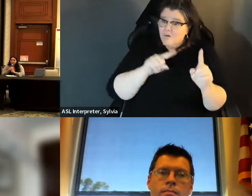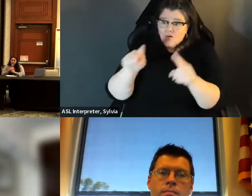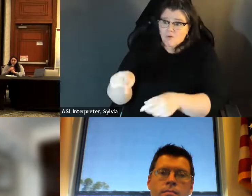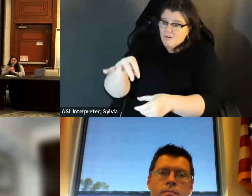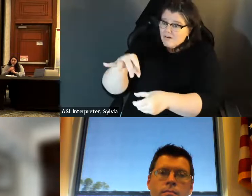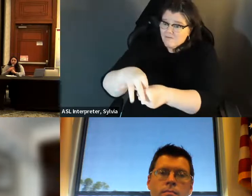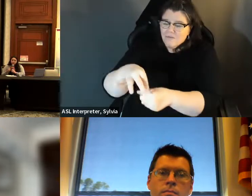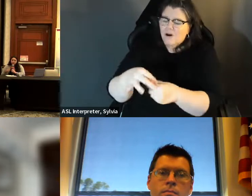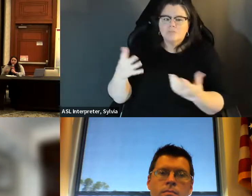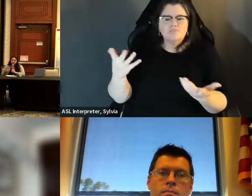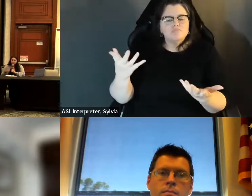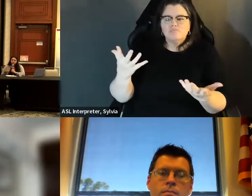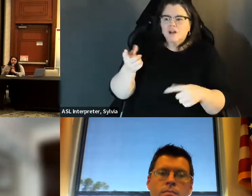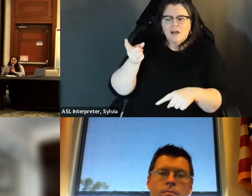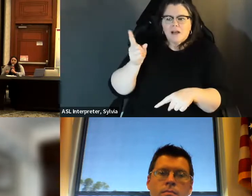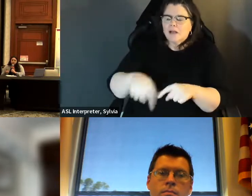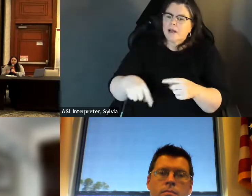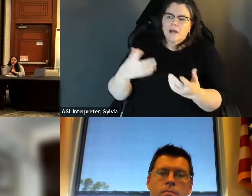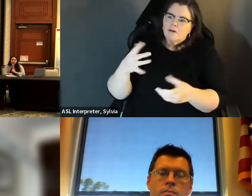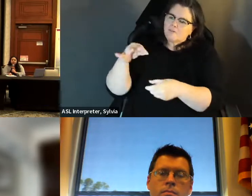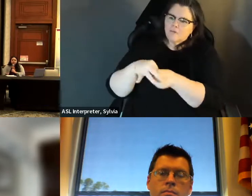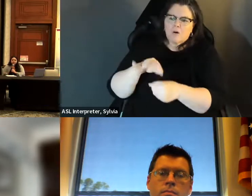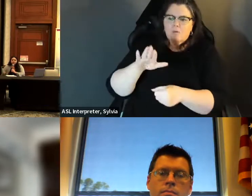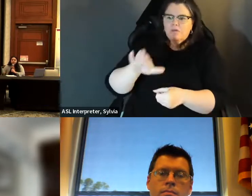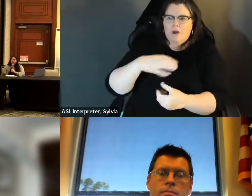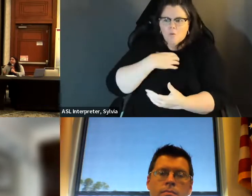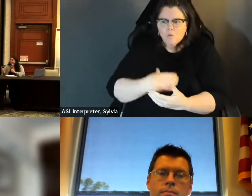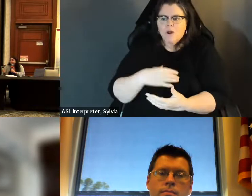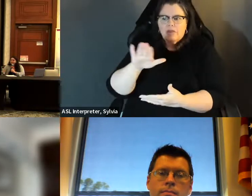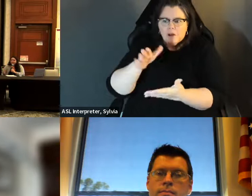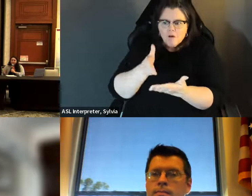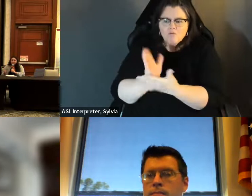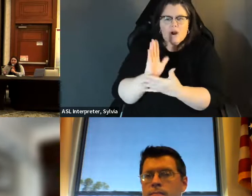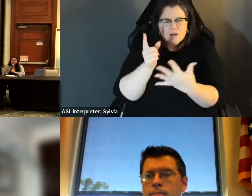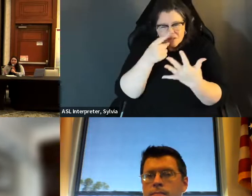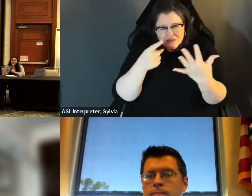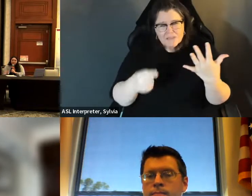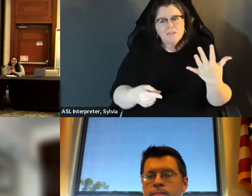life. More so, if you can't go out and vote, you're not communicating that story at the ballot box. And so it And so these are all things that we need to be able to go about our day to day life, and more so if you can't go out and votes, you're not communicating that story at the ballot box, and it's So it's the one that we really want to be able.